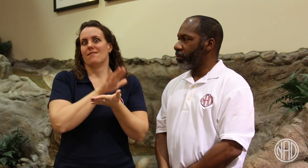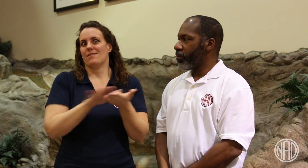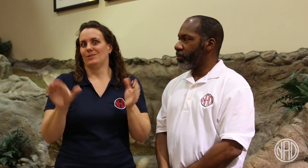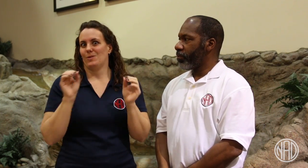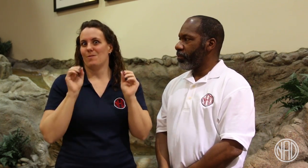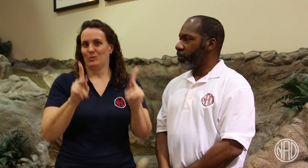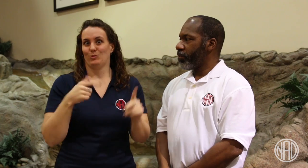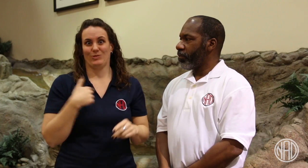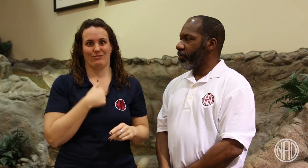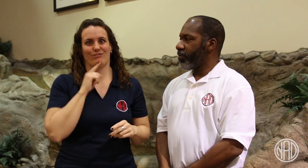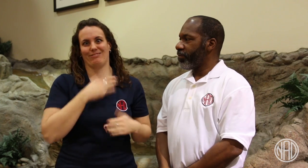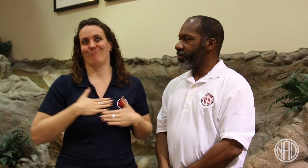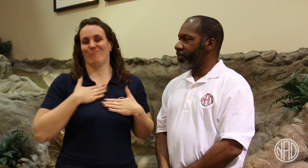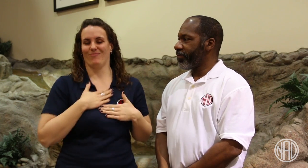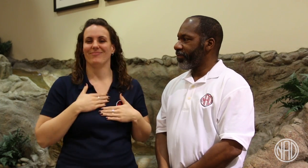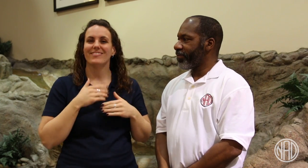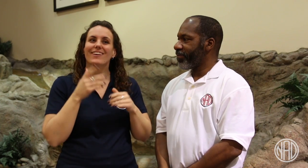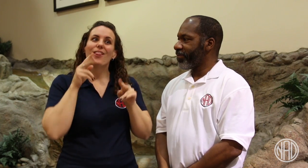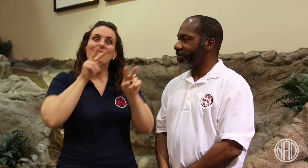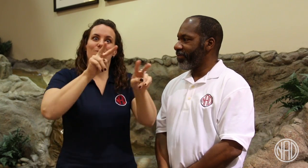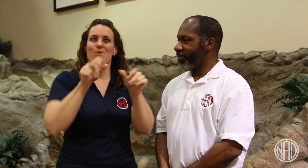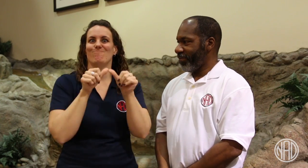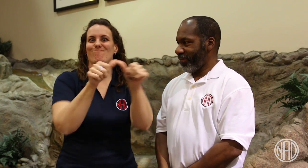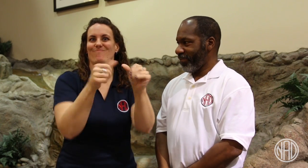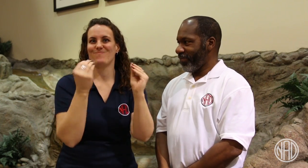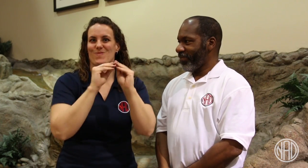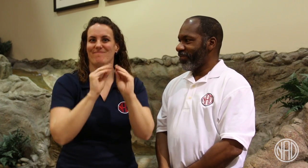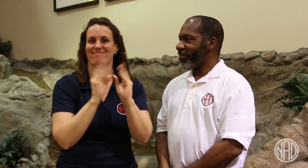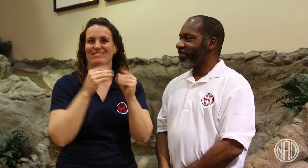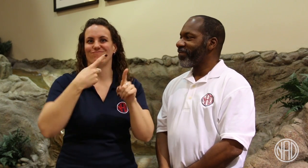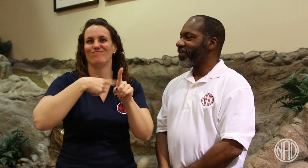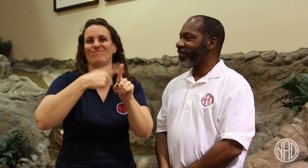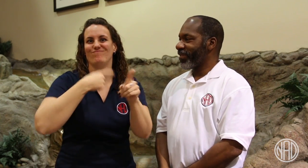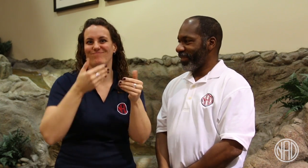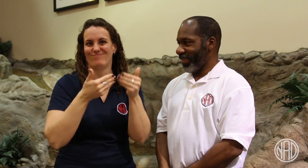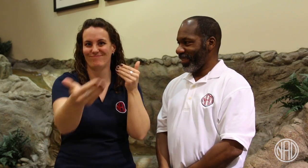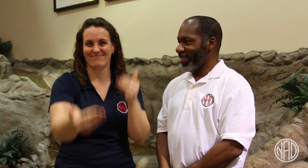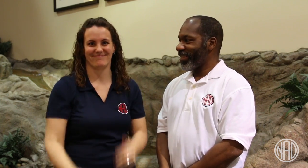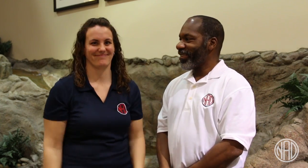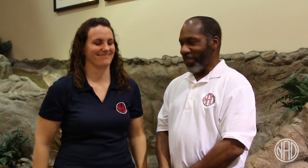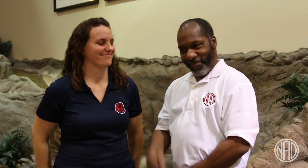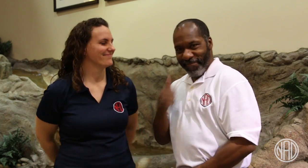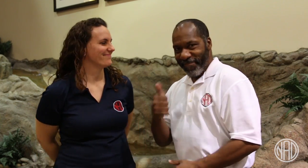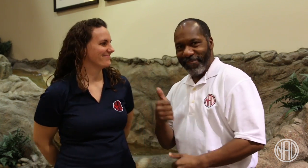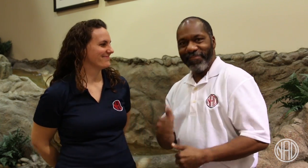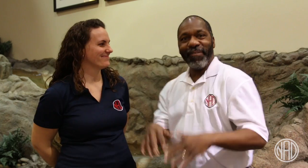We both love these wonderful VP meetings it is such a nice opportunity to see everyone once a month and look forward to continuing that in the months to come.